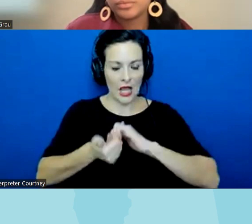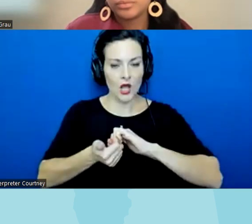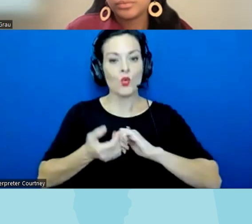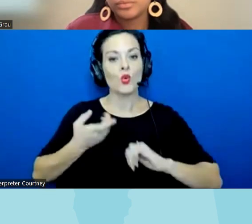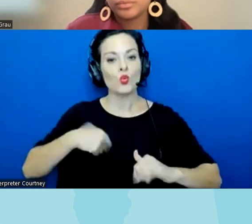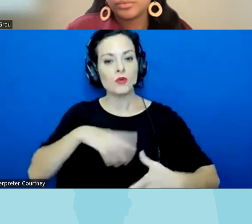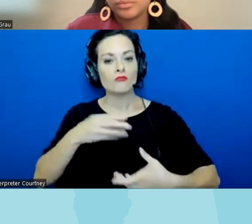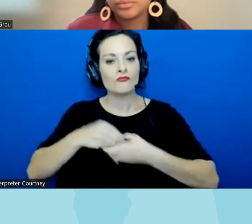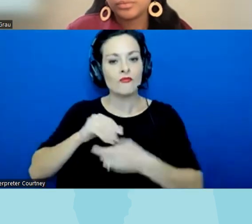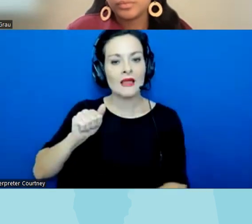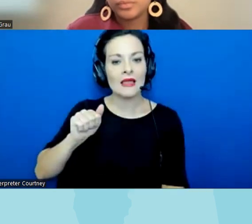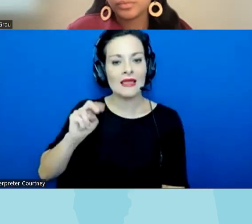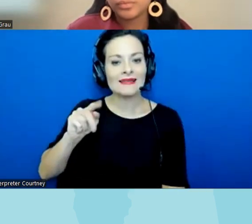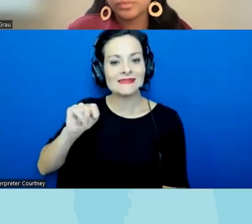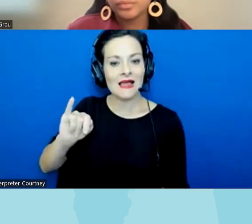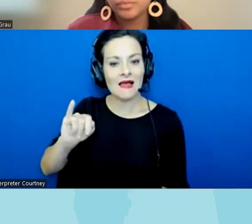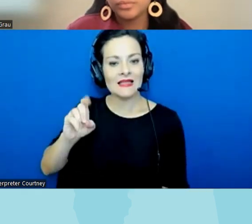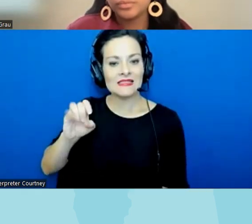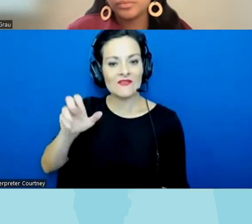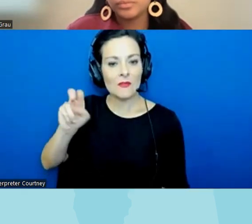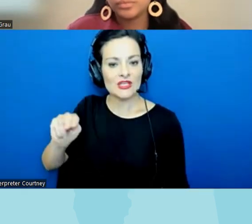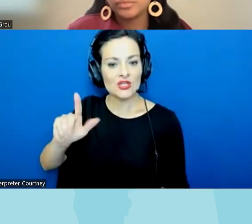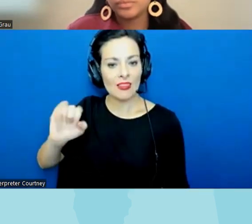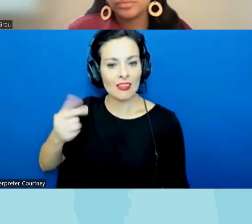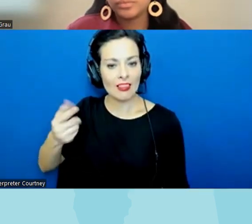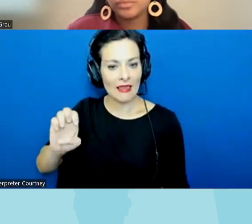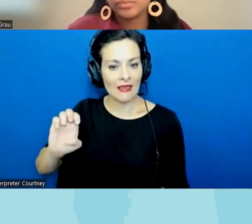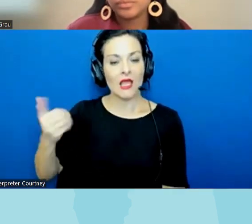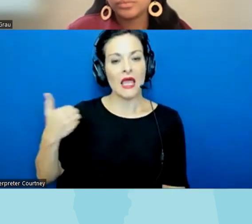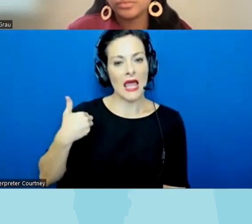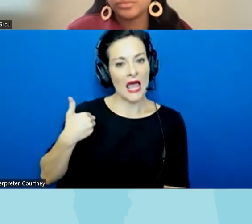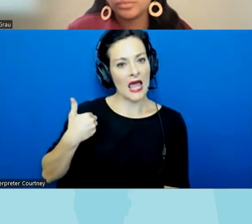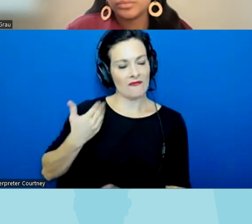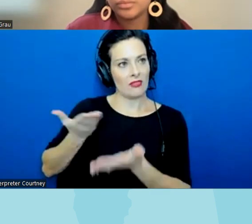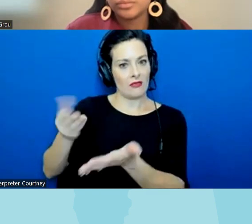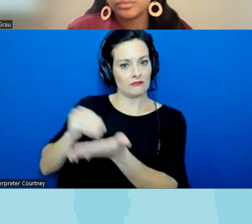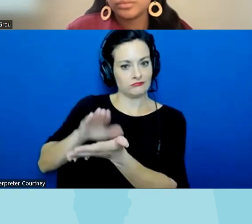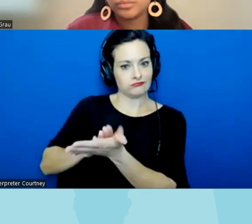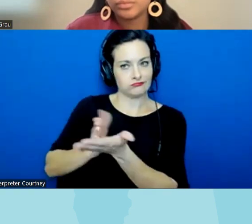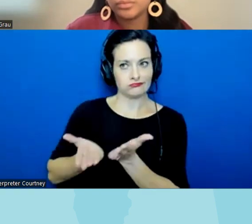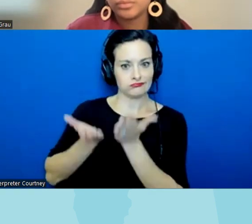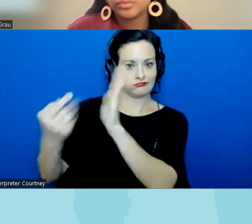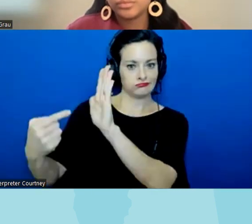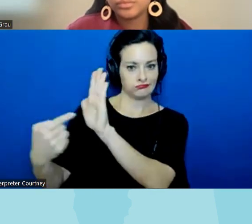League and the end aacp distributed a petition to really help raise the call um that this was going